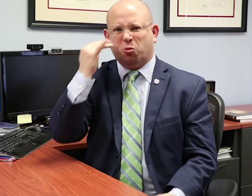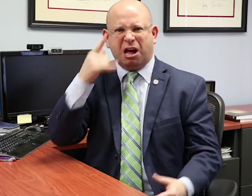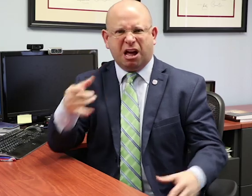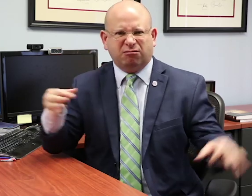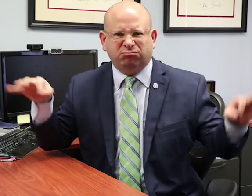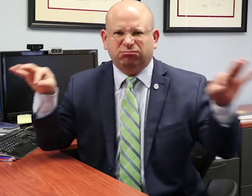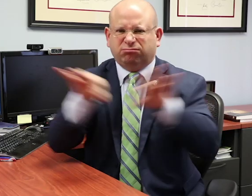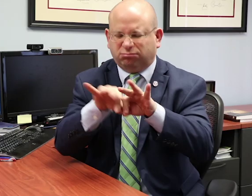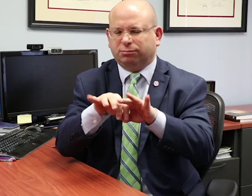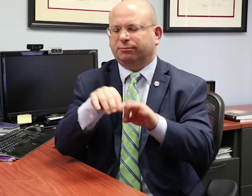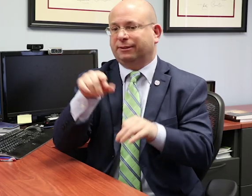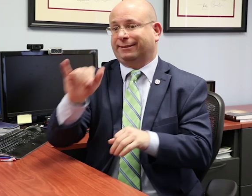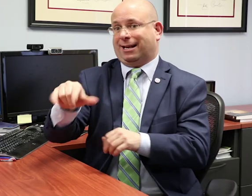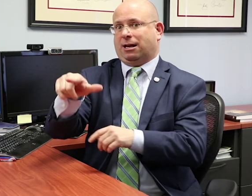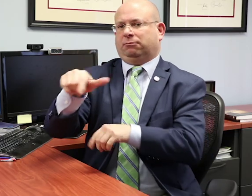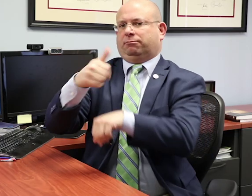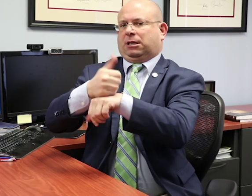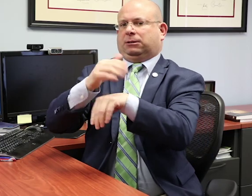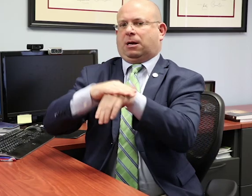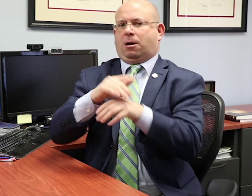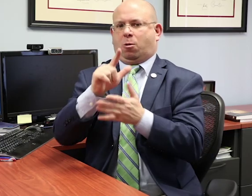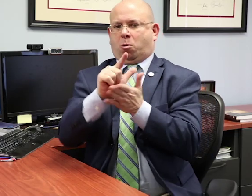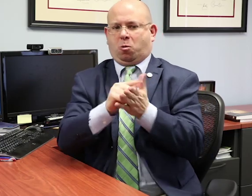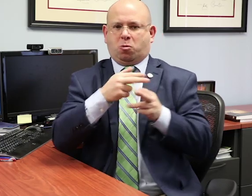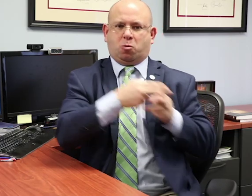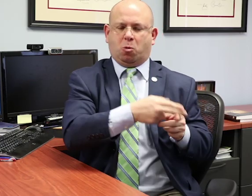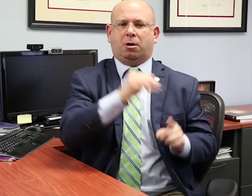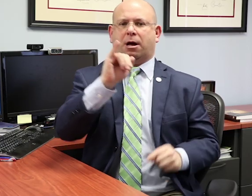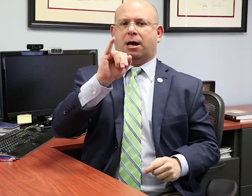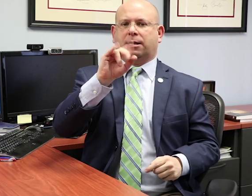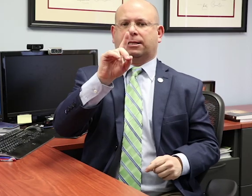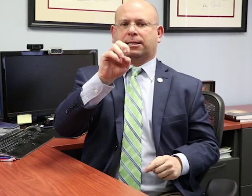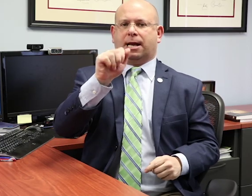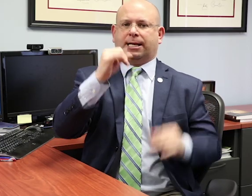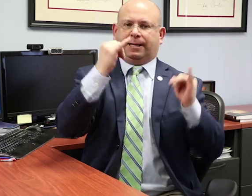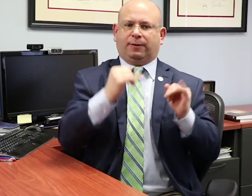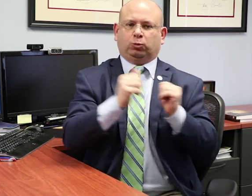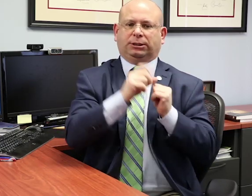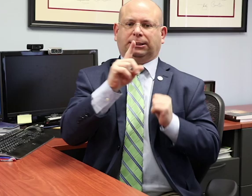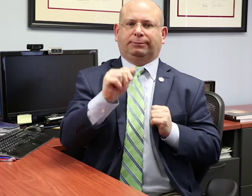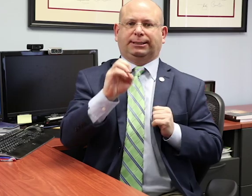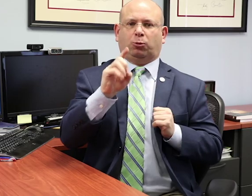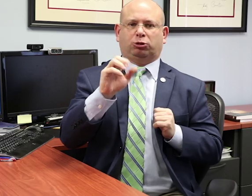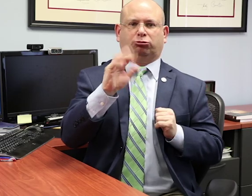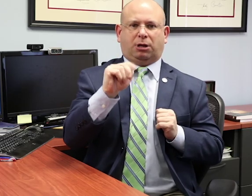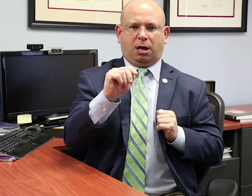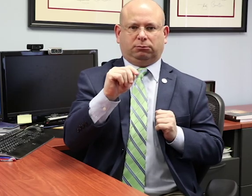This is a very important legal opinion that affects a federal law -- the Individuals with Disabilities Education Act (IDEA).